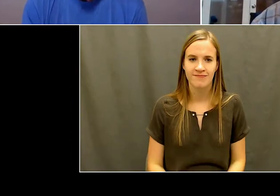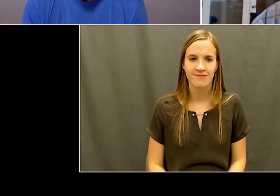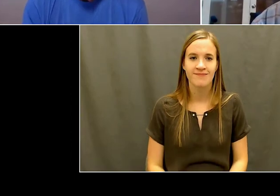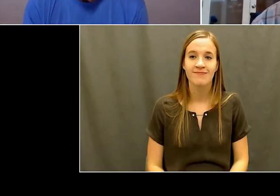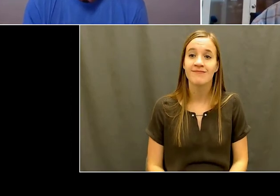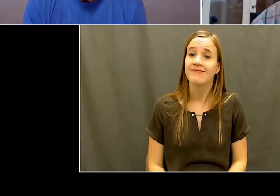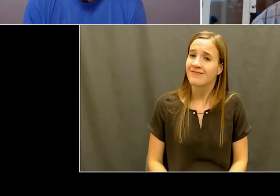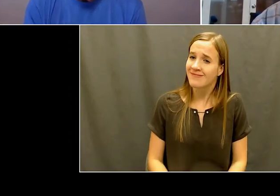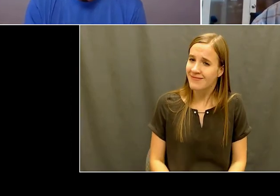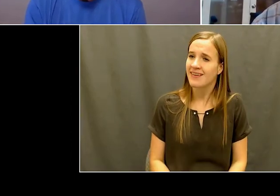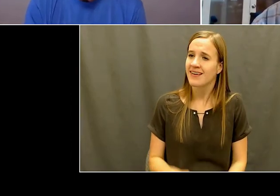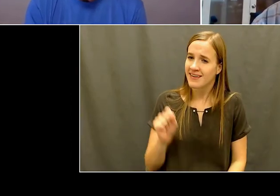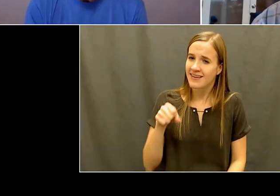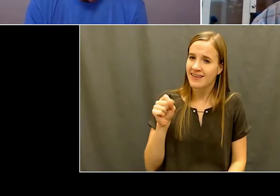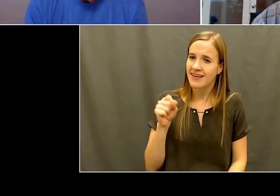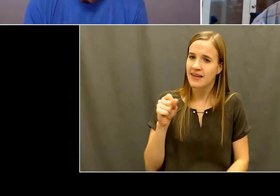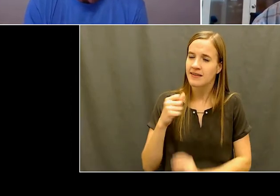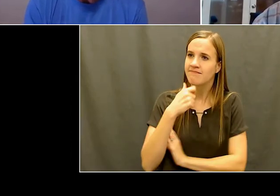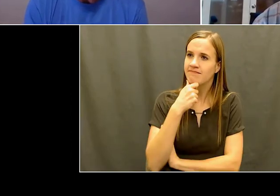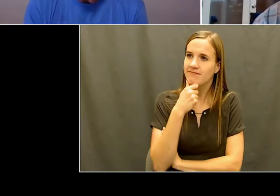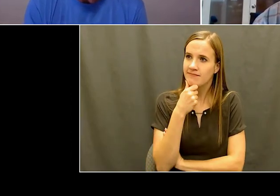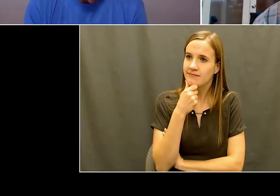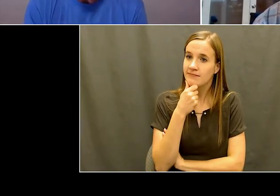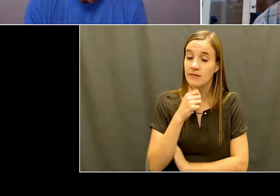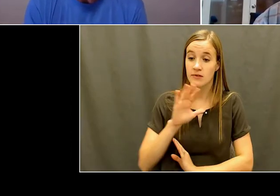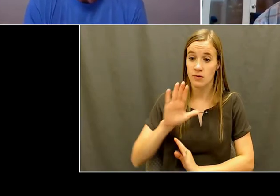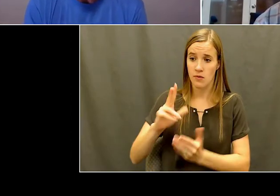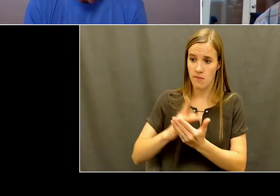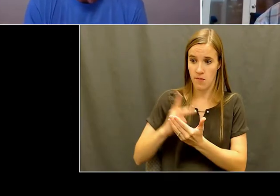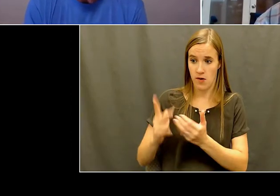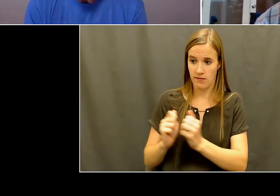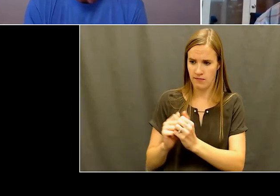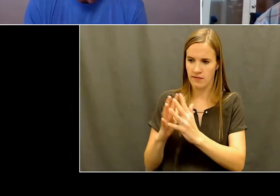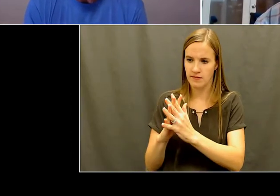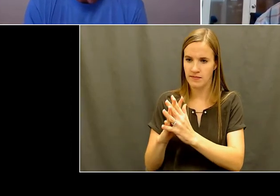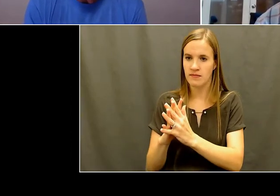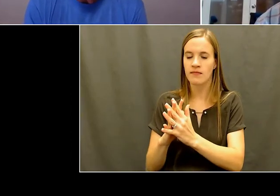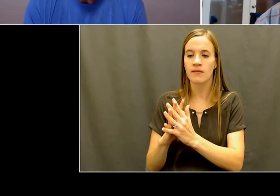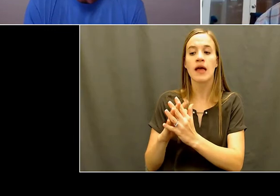Kelly: Well, we started in 1988. I'm going to say we were